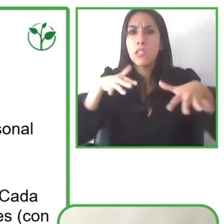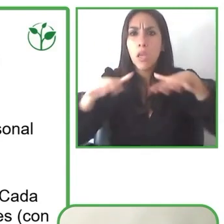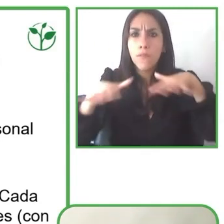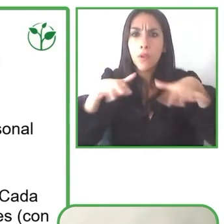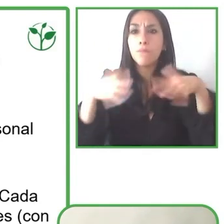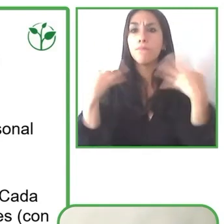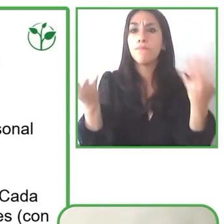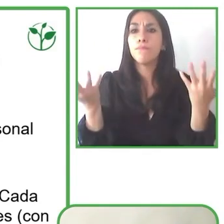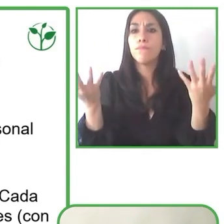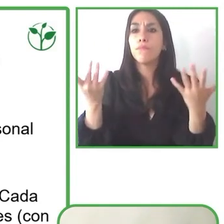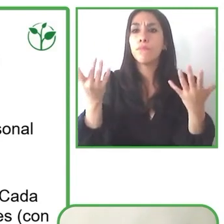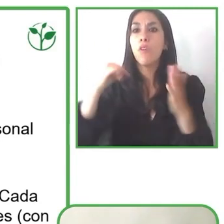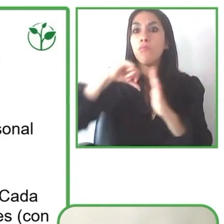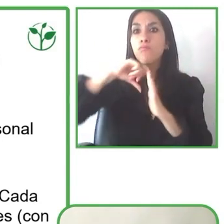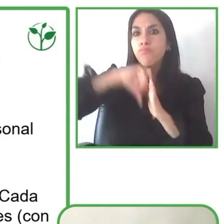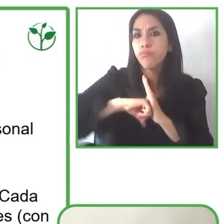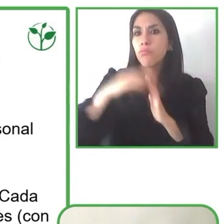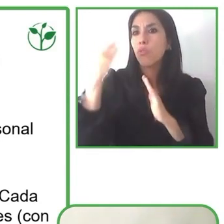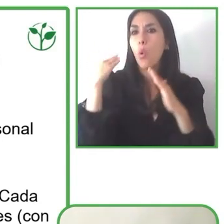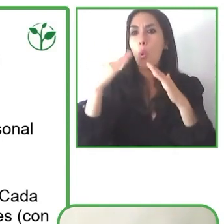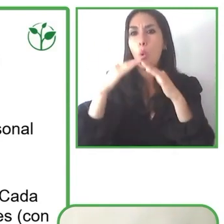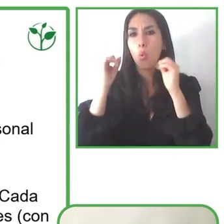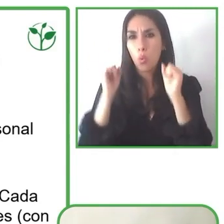have constant flow and exchanges.